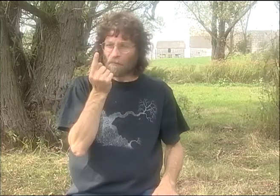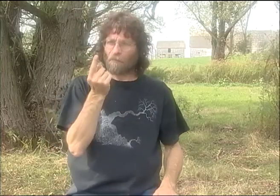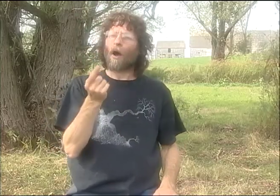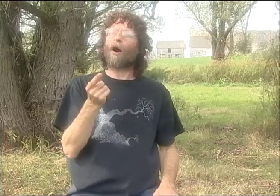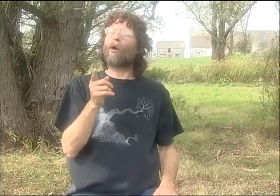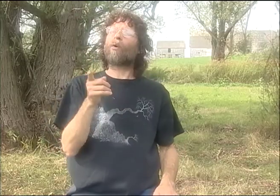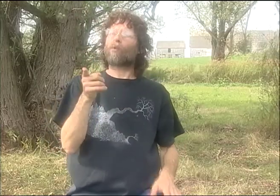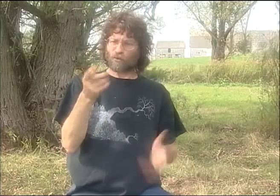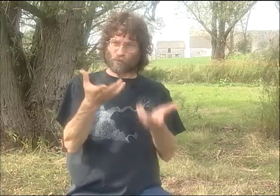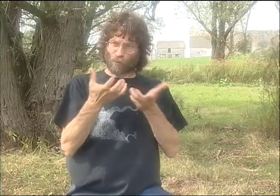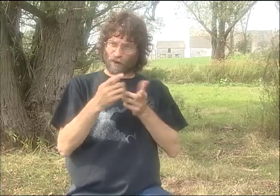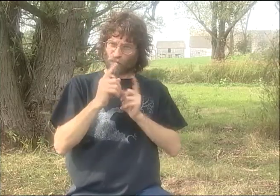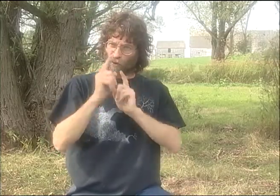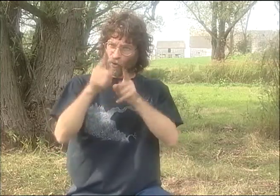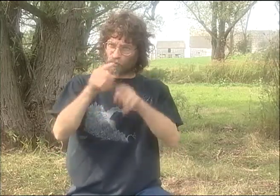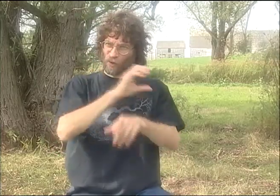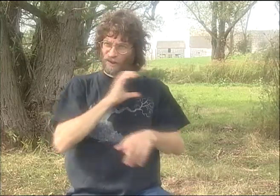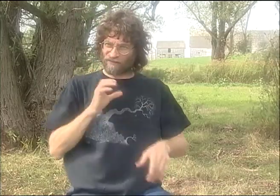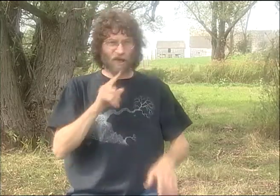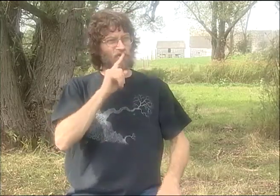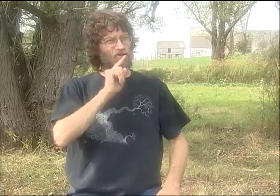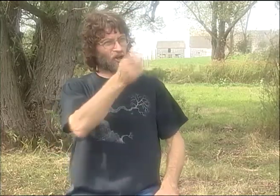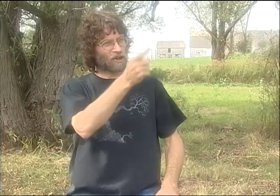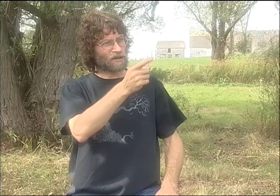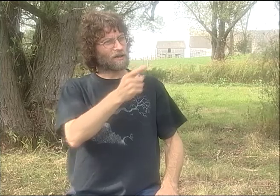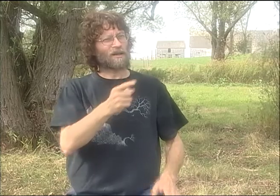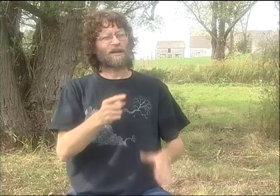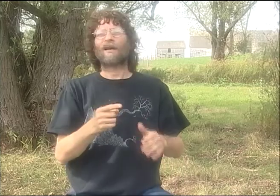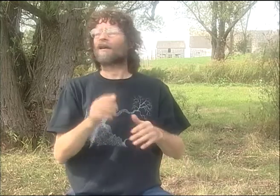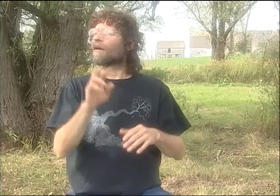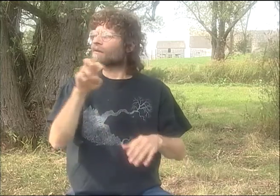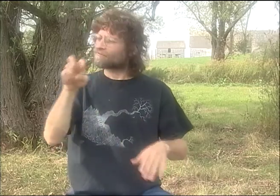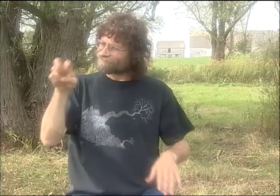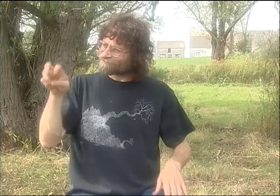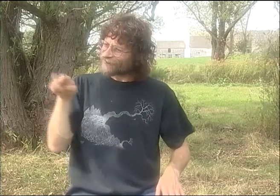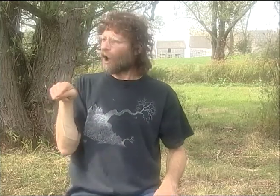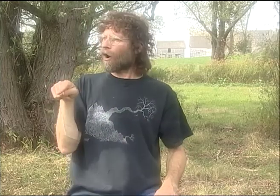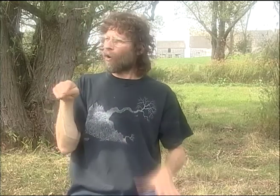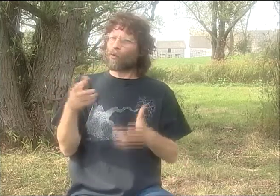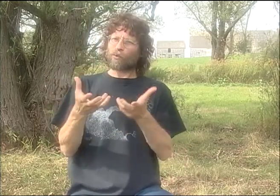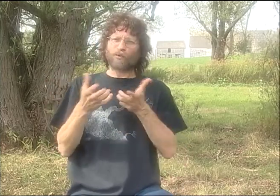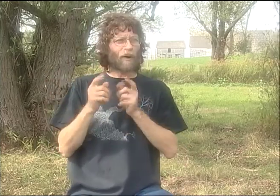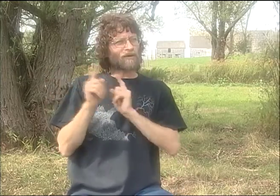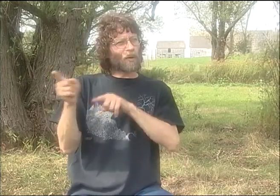"SURE." AND THIS HAPPENED IN OTHER TOWNS AROUND NEW YORK. YOU'D JUST KIND OF GET A BITE FROM SOMEBODY